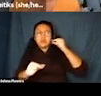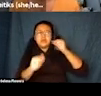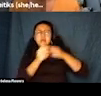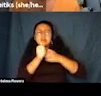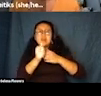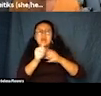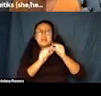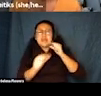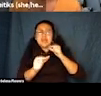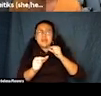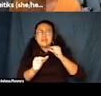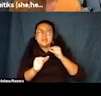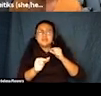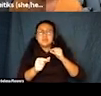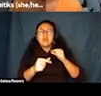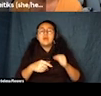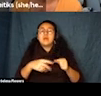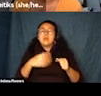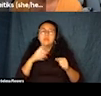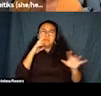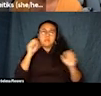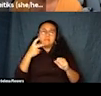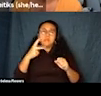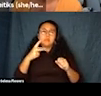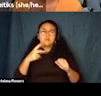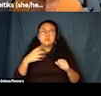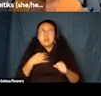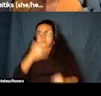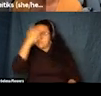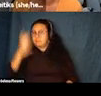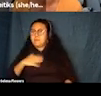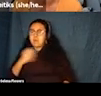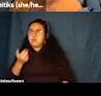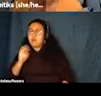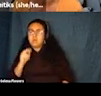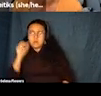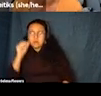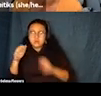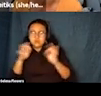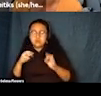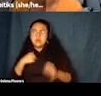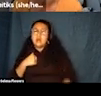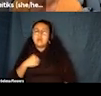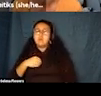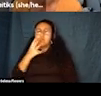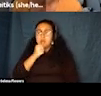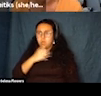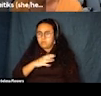My own audio description is I am a white woman, cis gendered in my 30s and I'm --